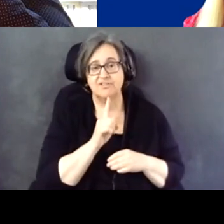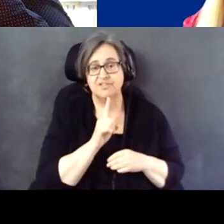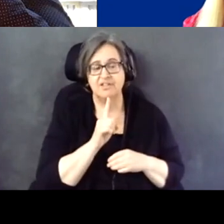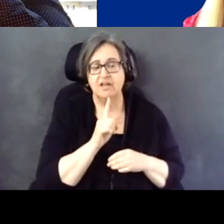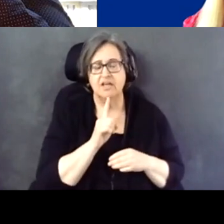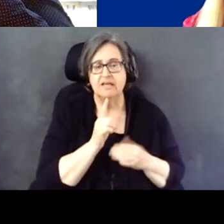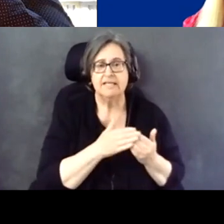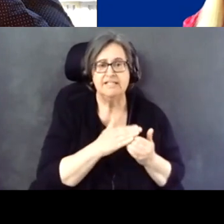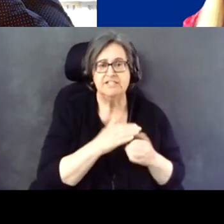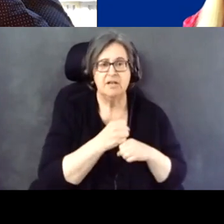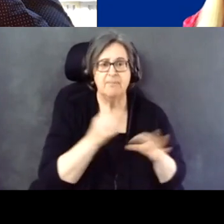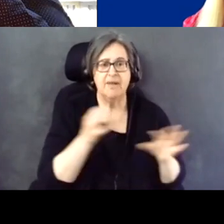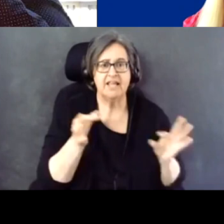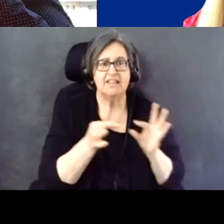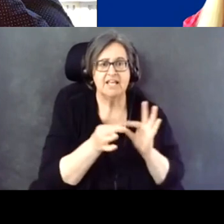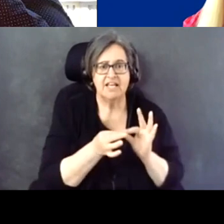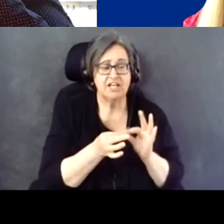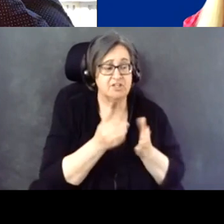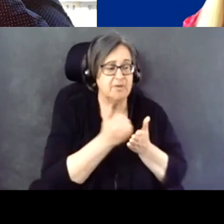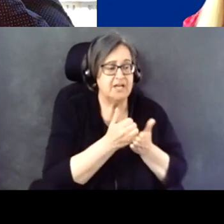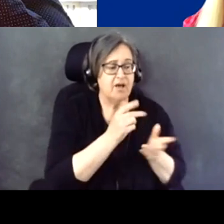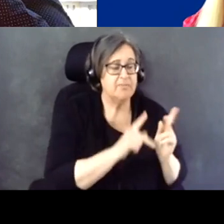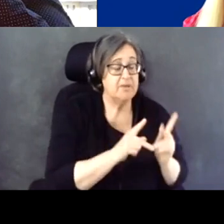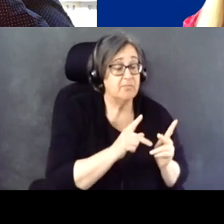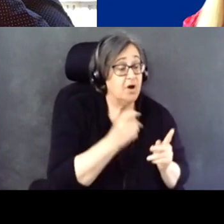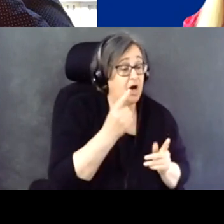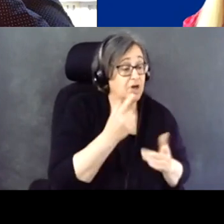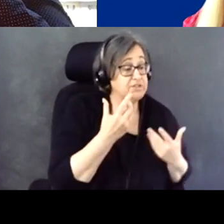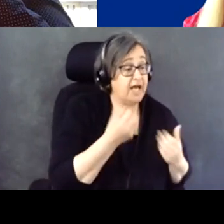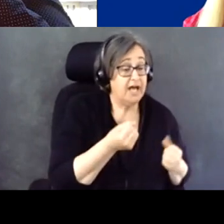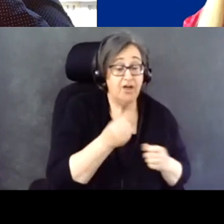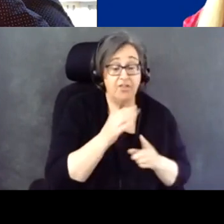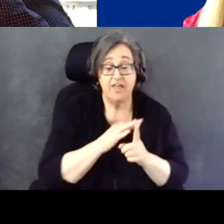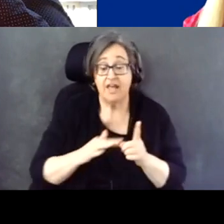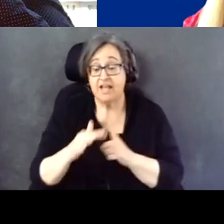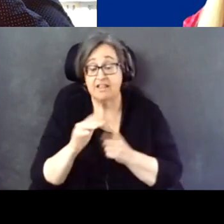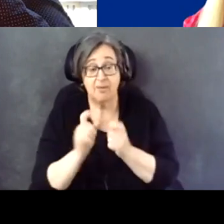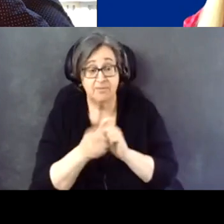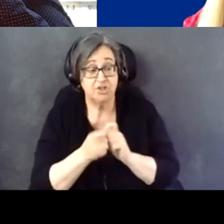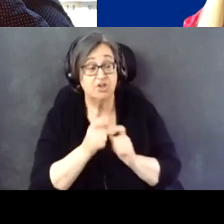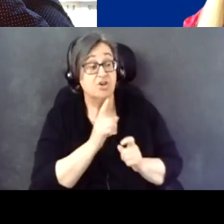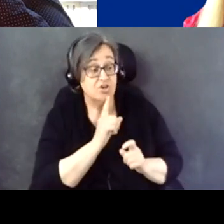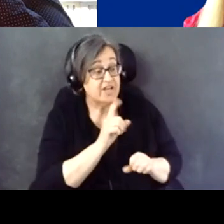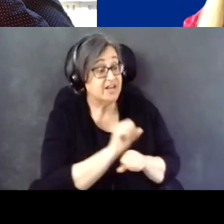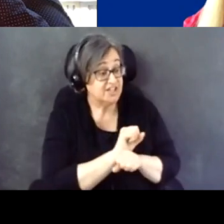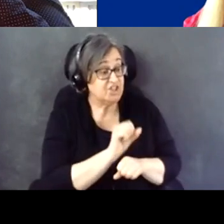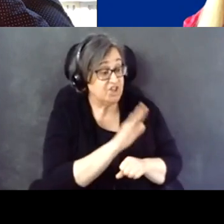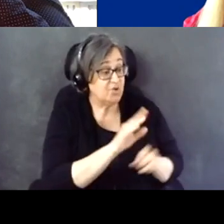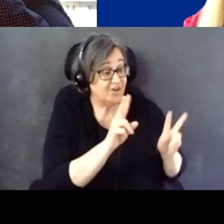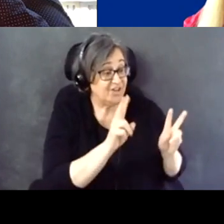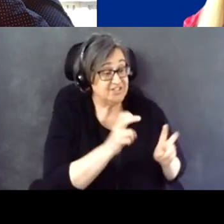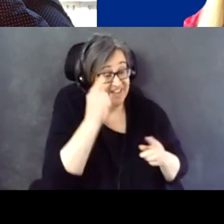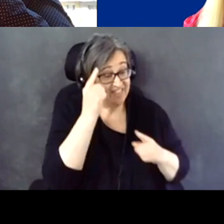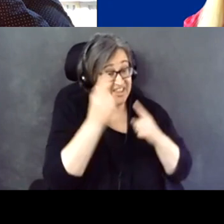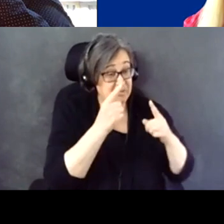So helping people understand it really is your issue to think about some of these things.